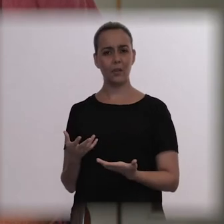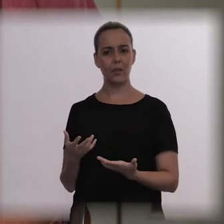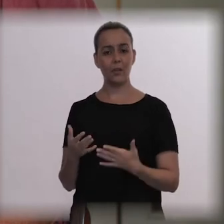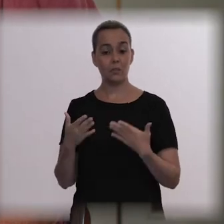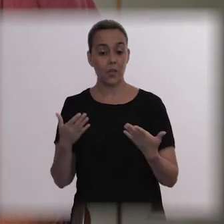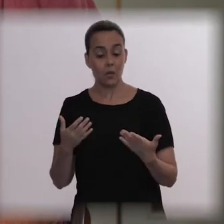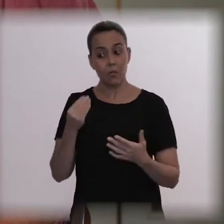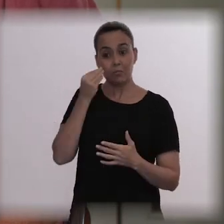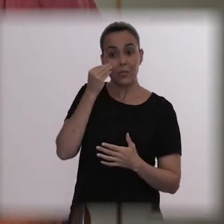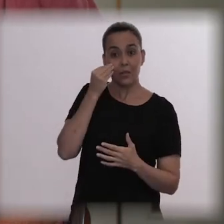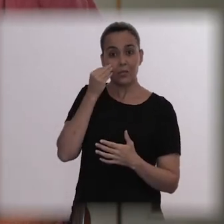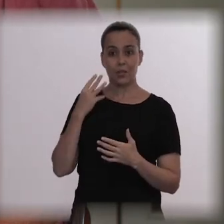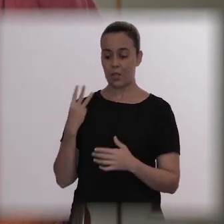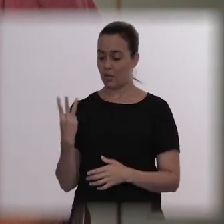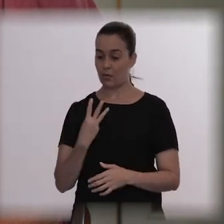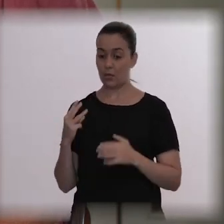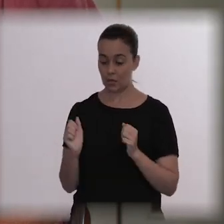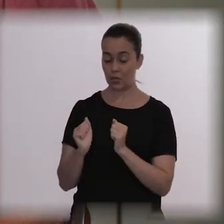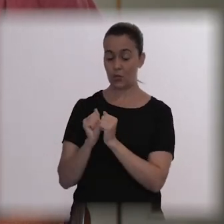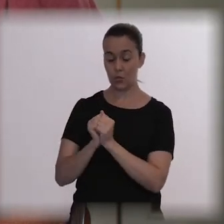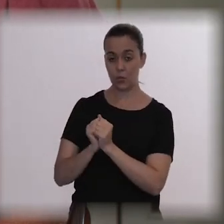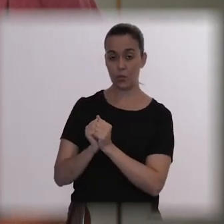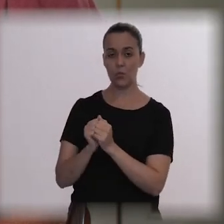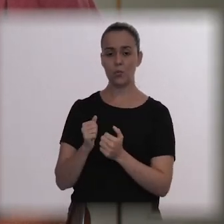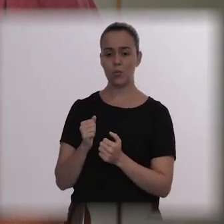Let's see if you get better, it seems that you are very lonely.